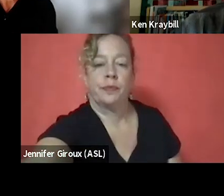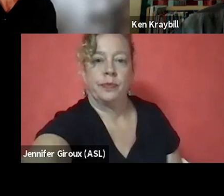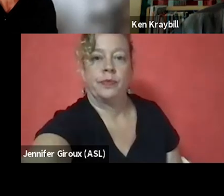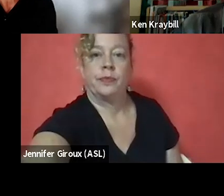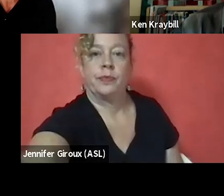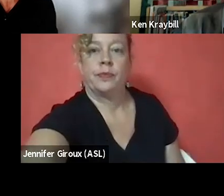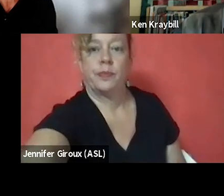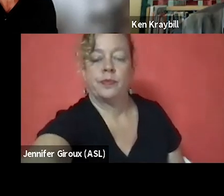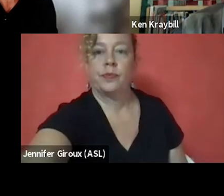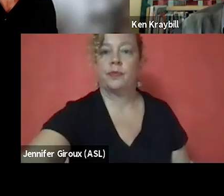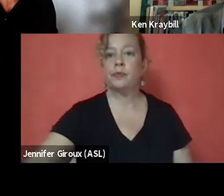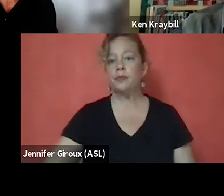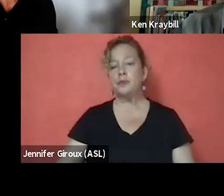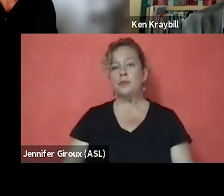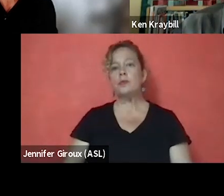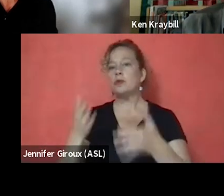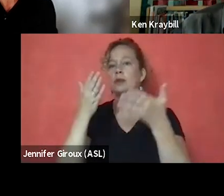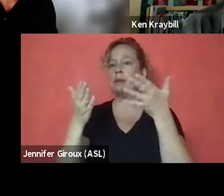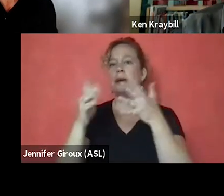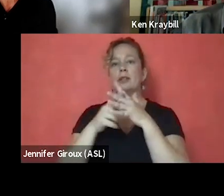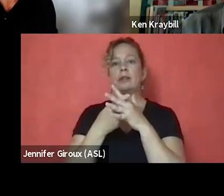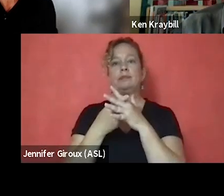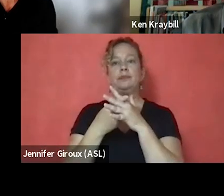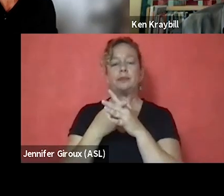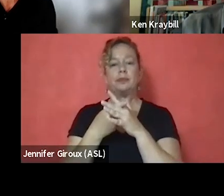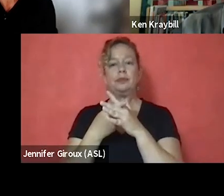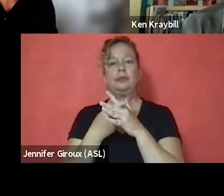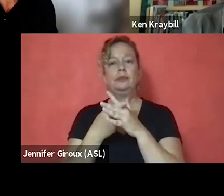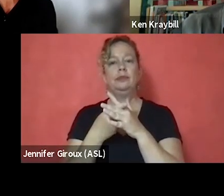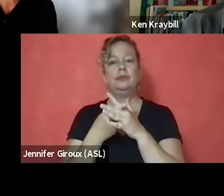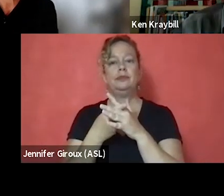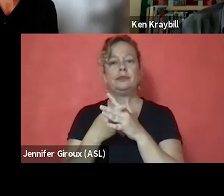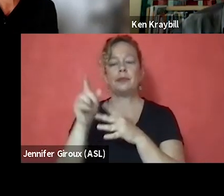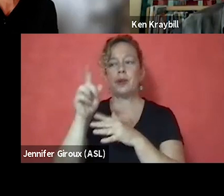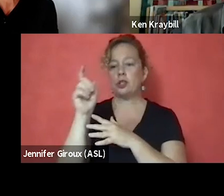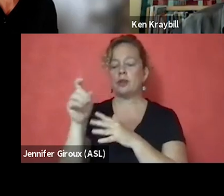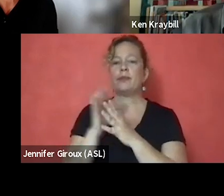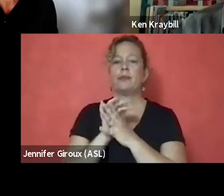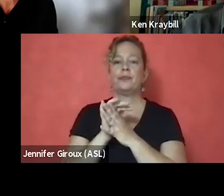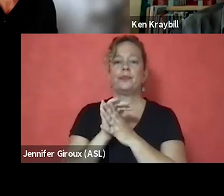[JC] Maybe I can start on on this side of that question or that experience.